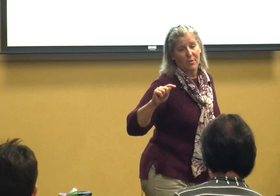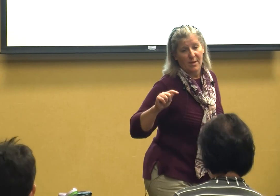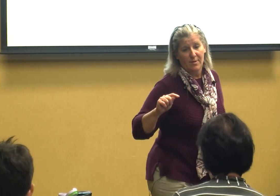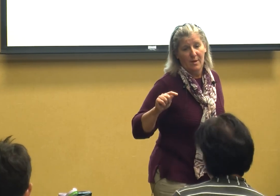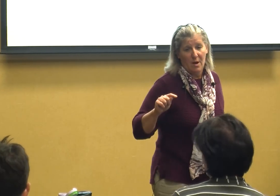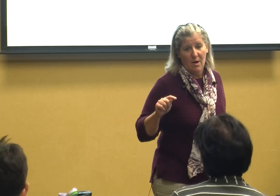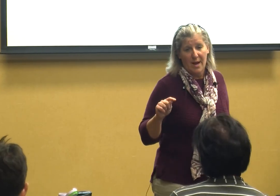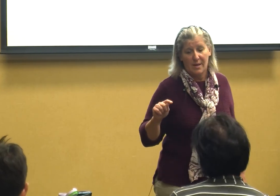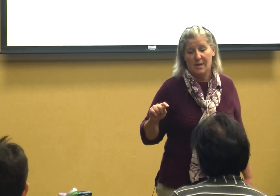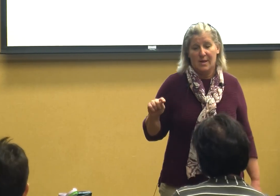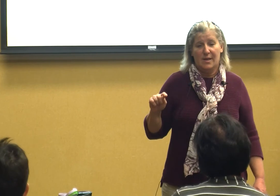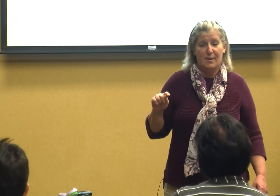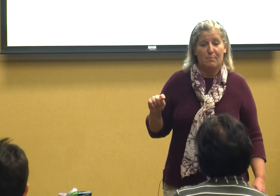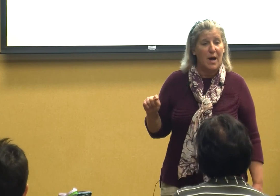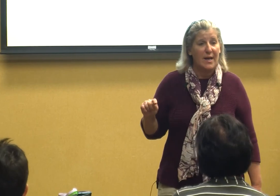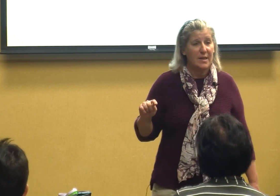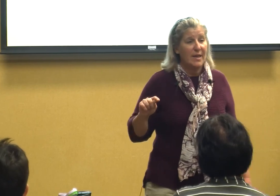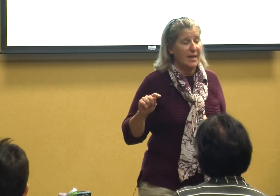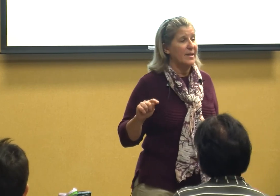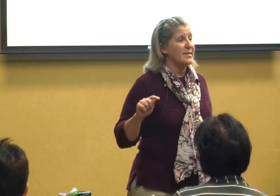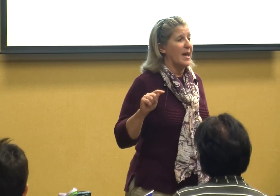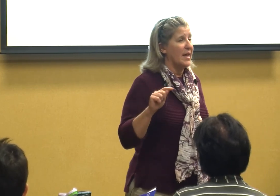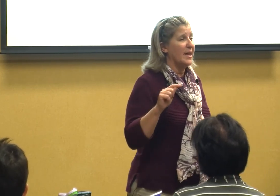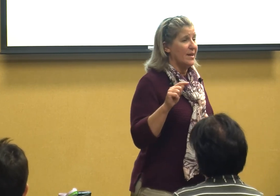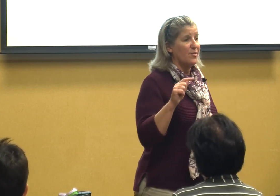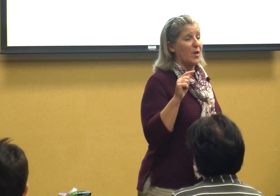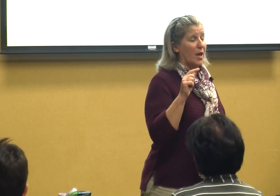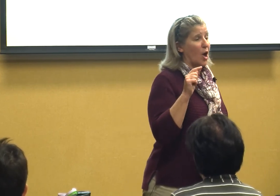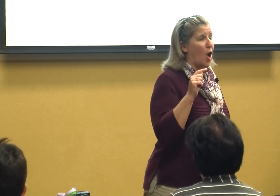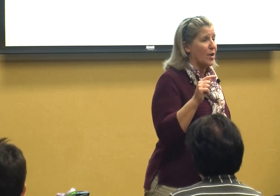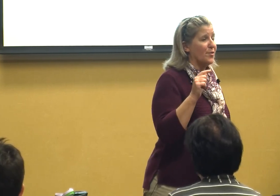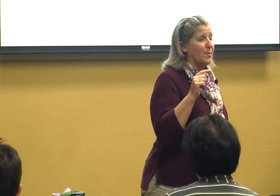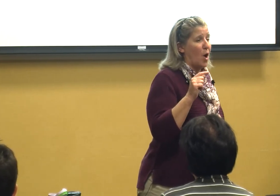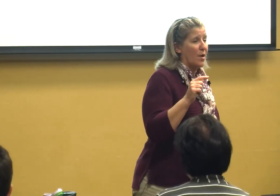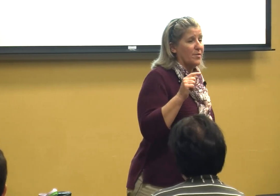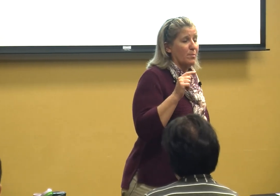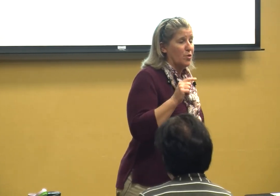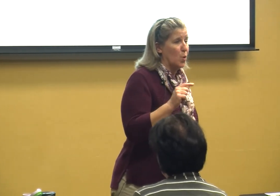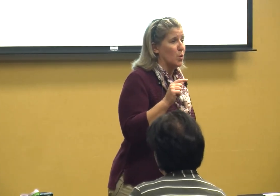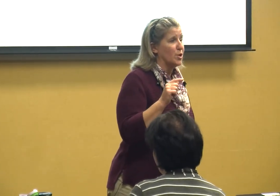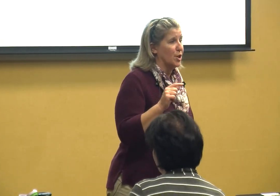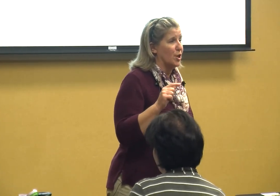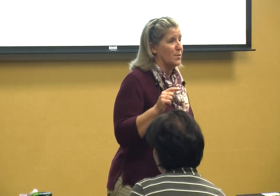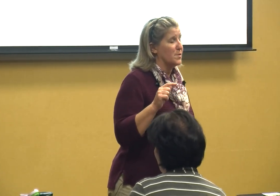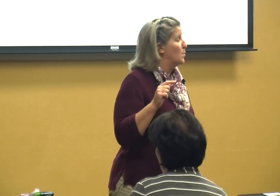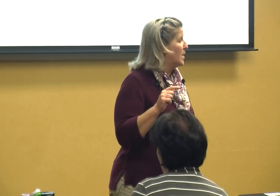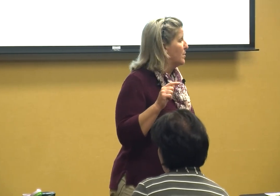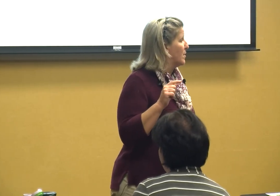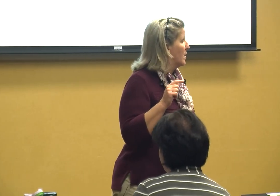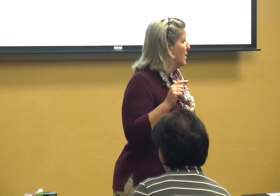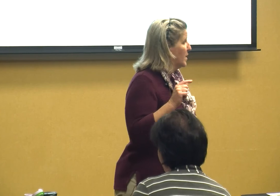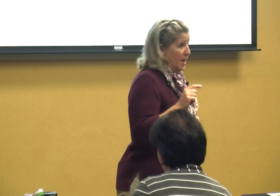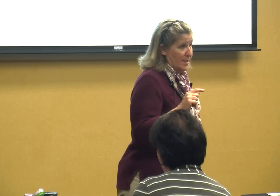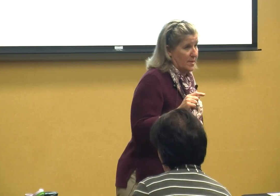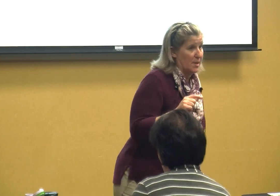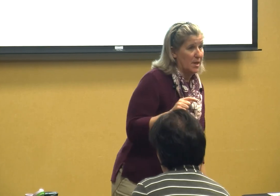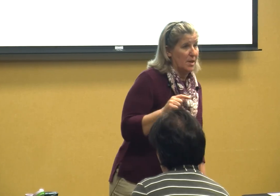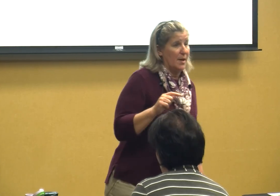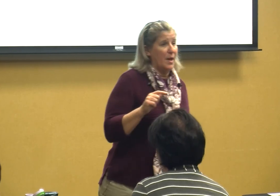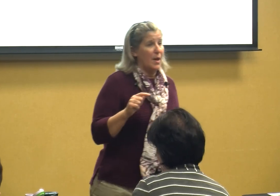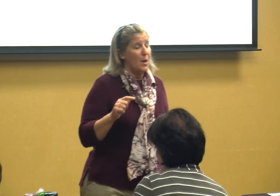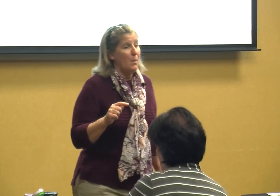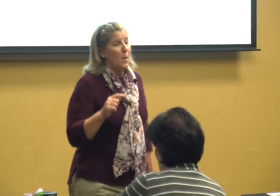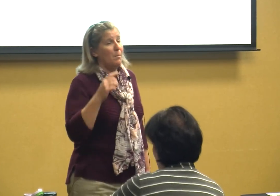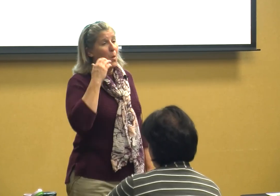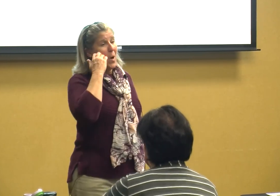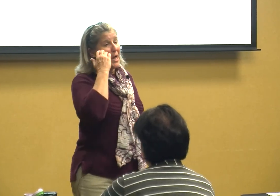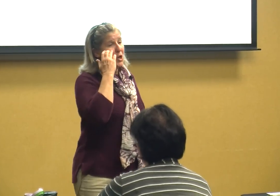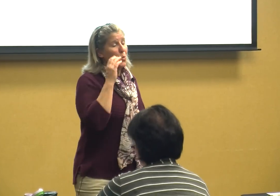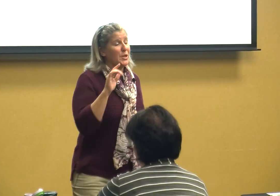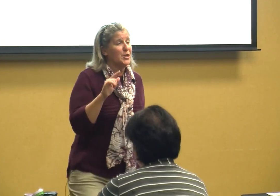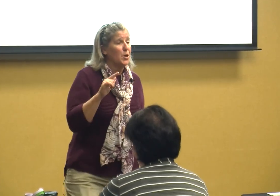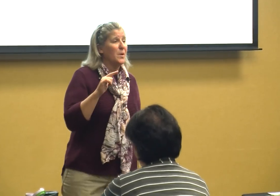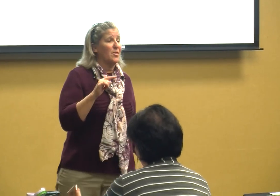this all right but it is it is an awesome awesome tool to use with kids but what you would do with